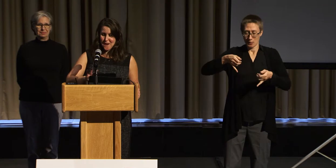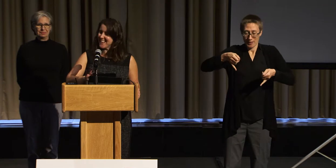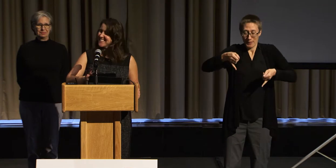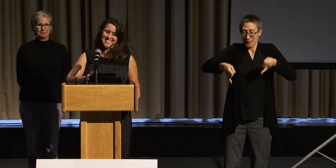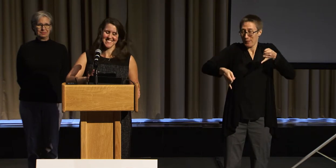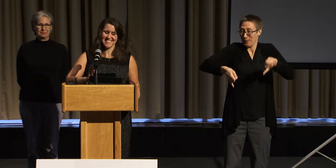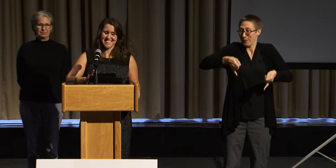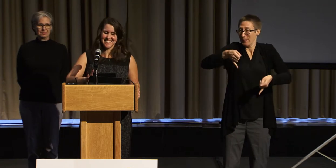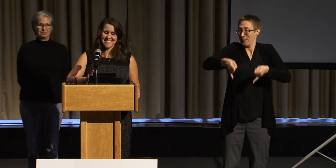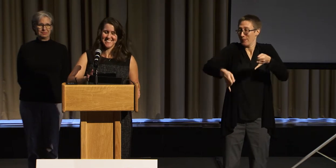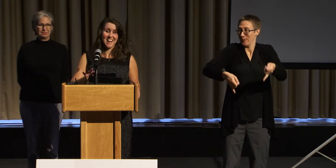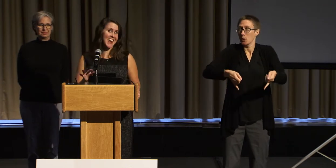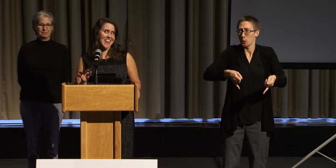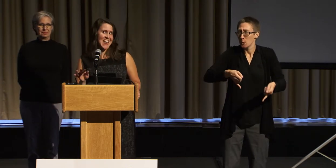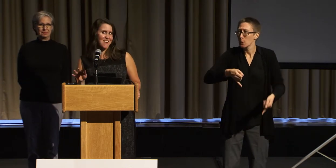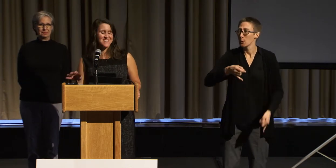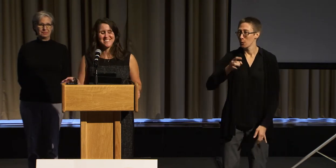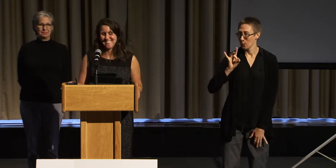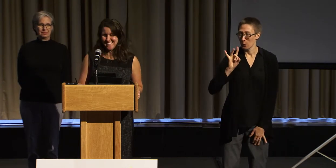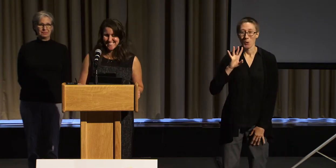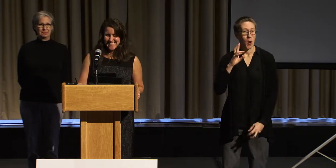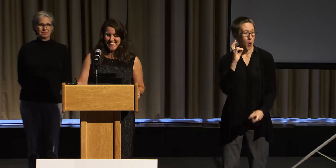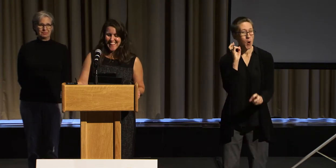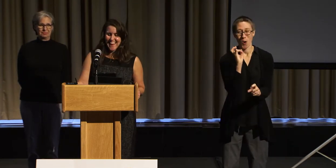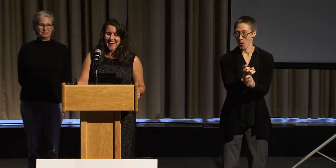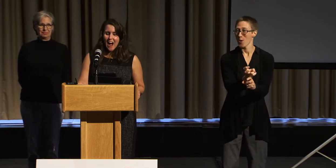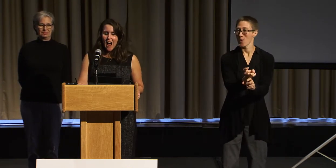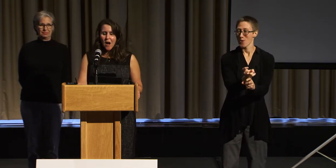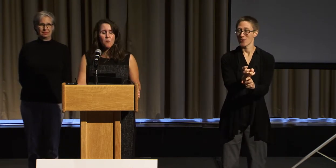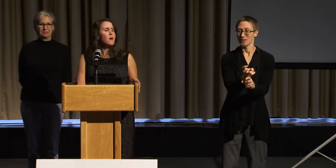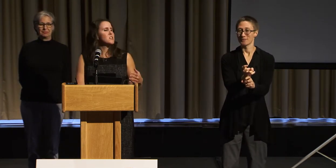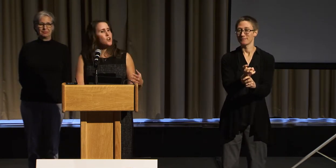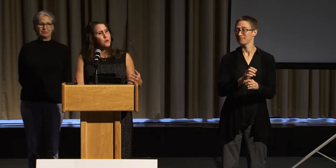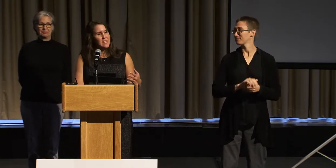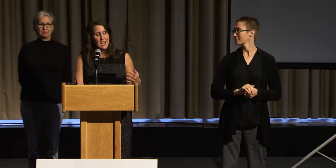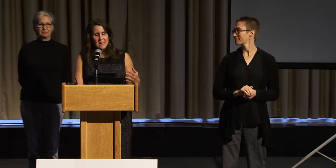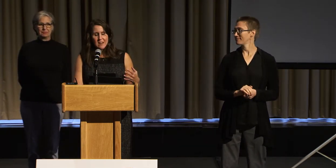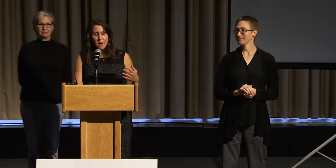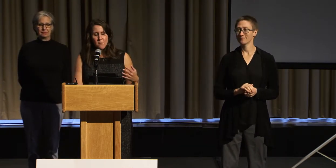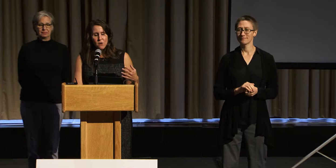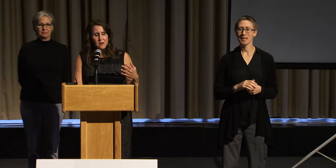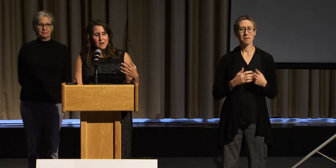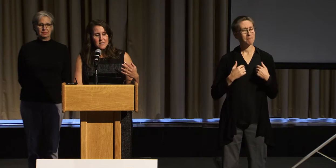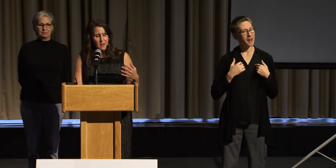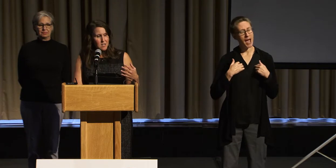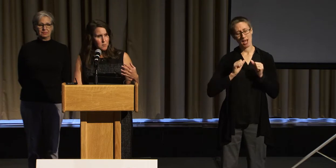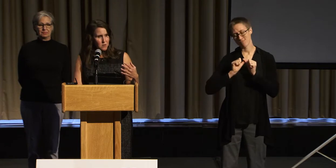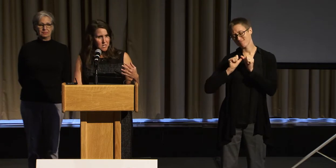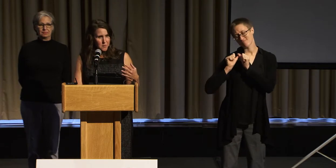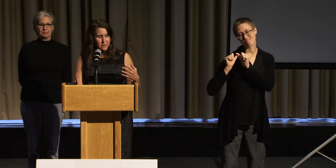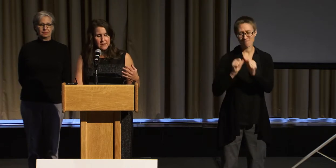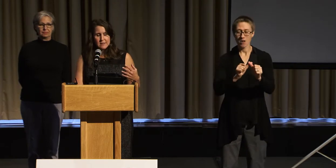But I can now. I wanted to create a more accessible experience